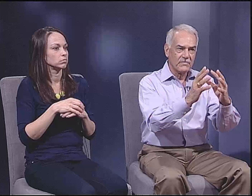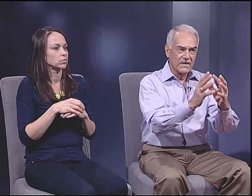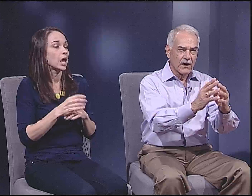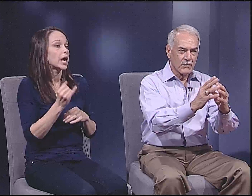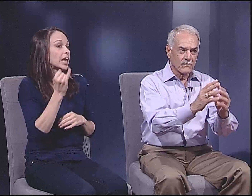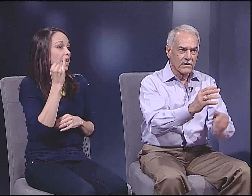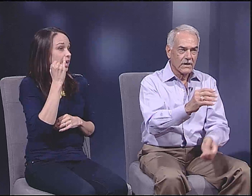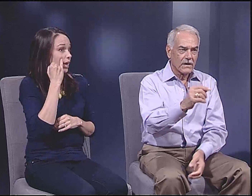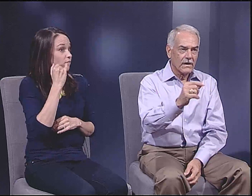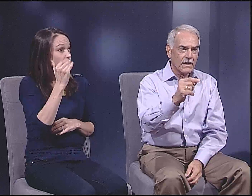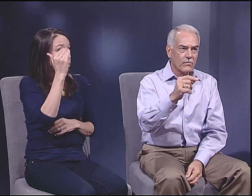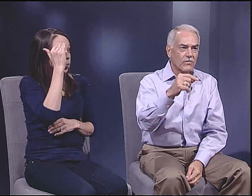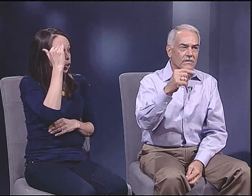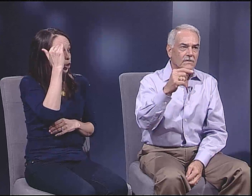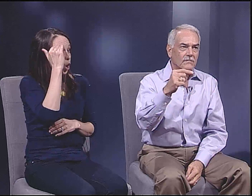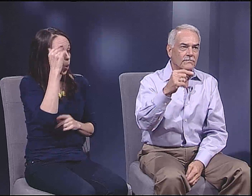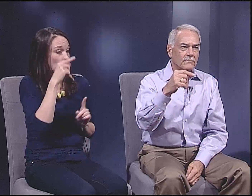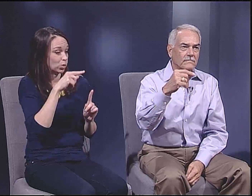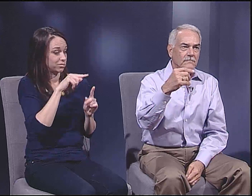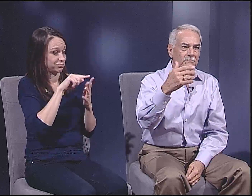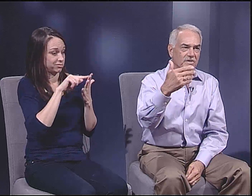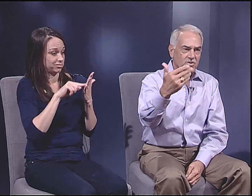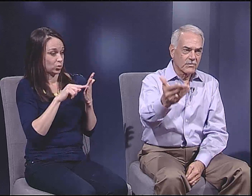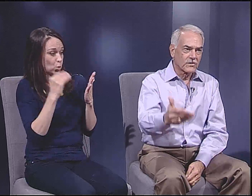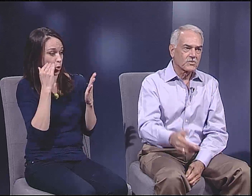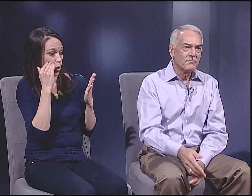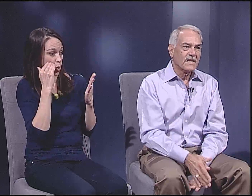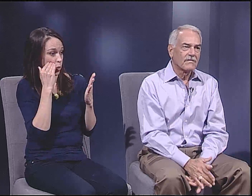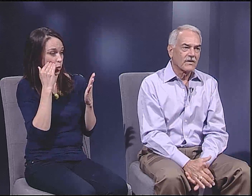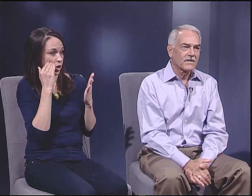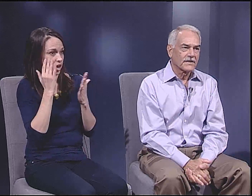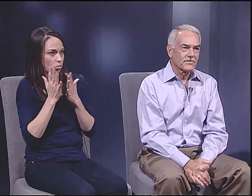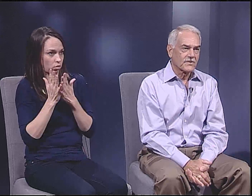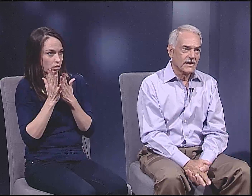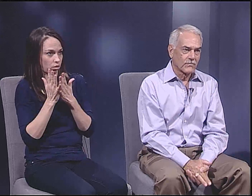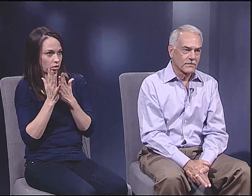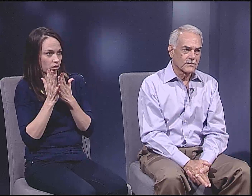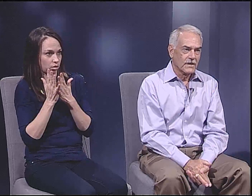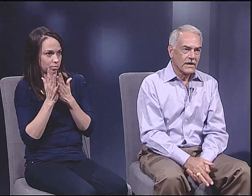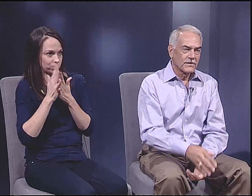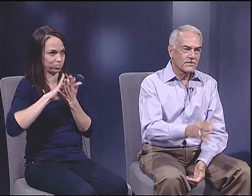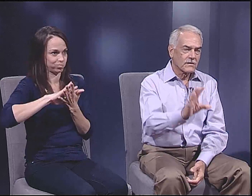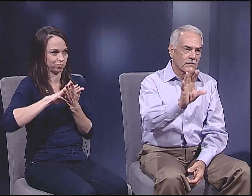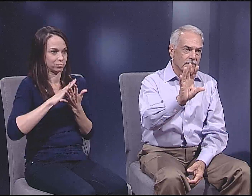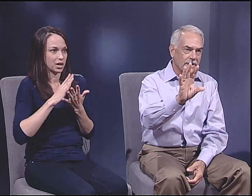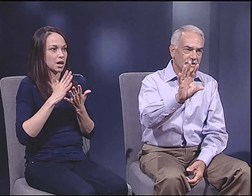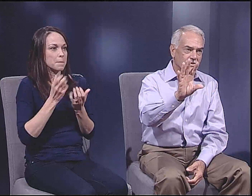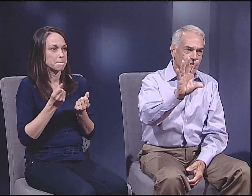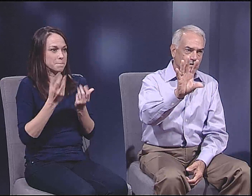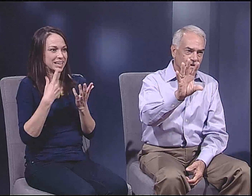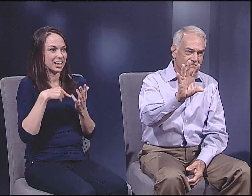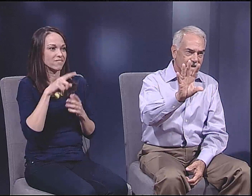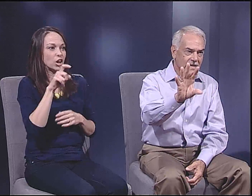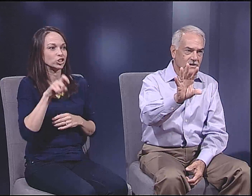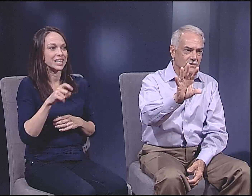that that if it were to be known, it would besmirch many of our Texas heroes.